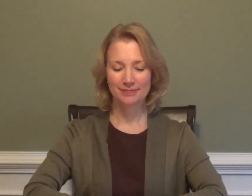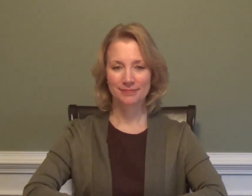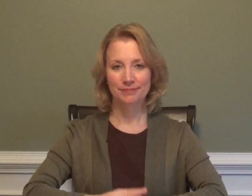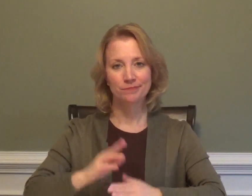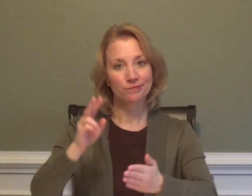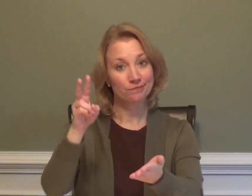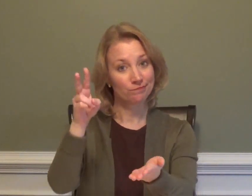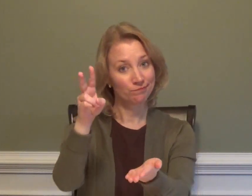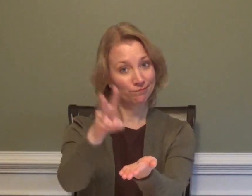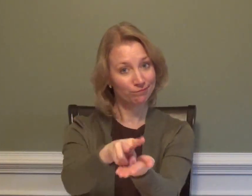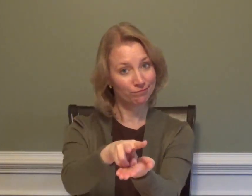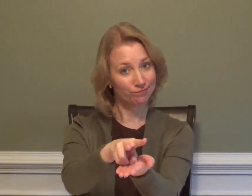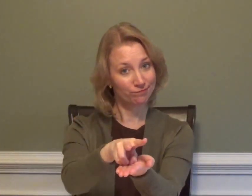LOSE-GAME